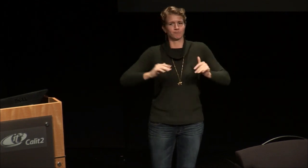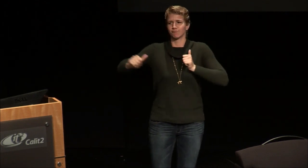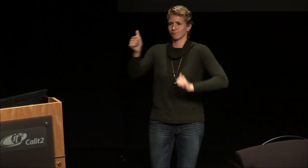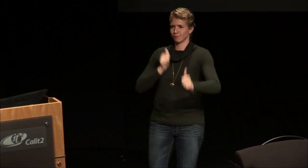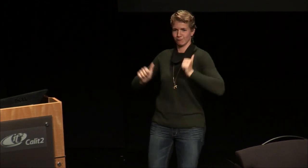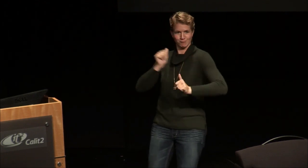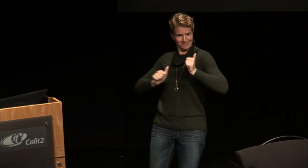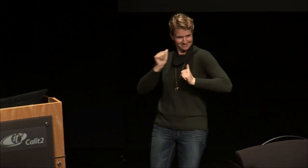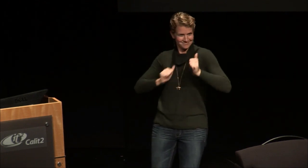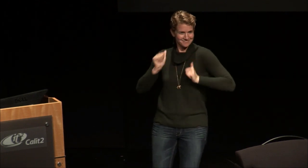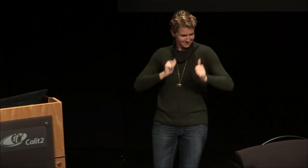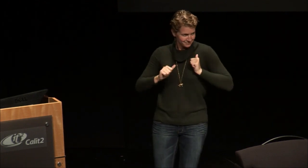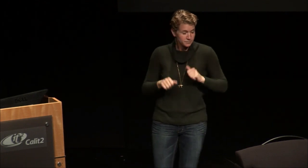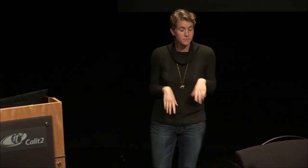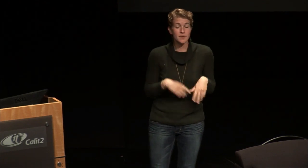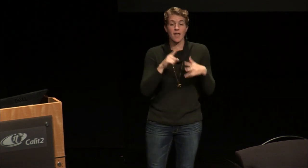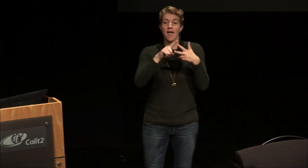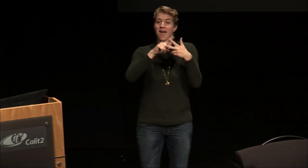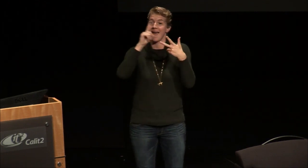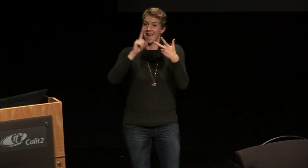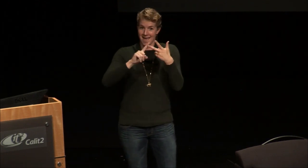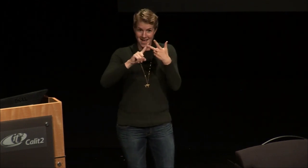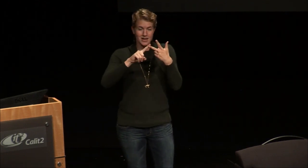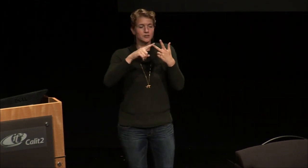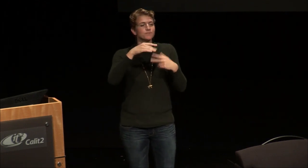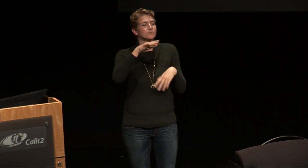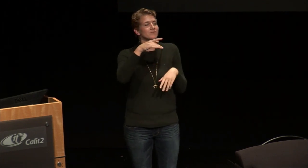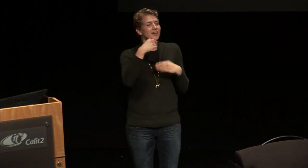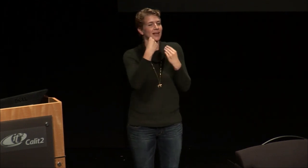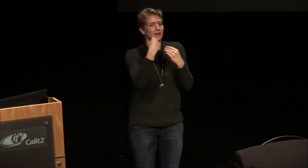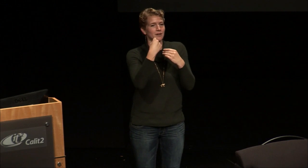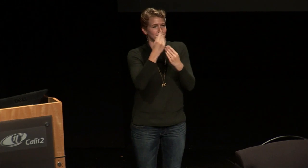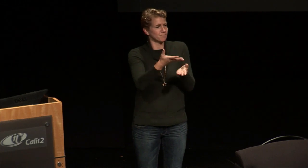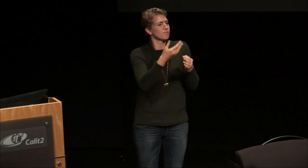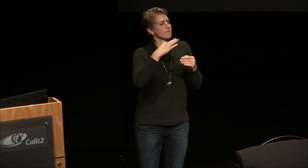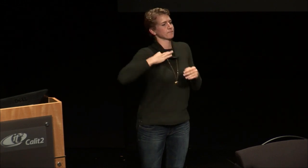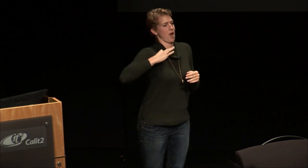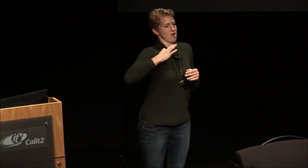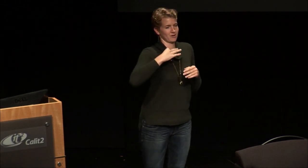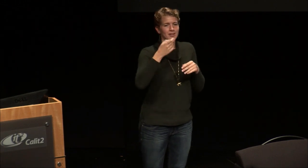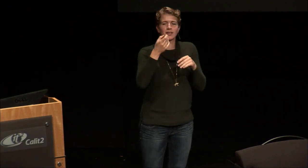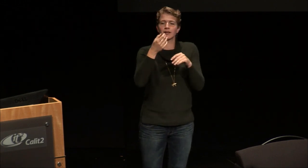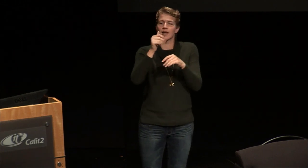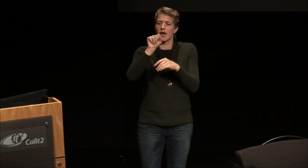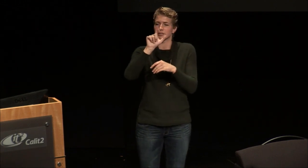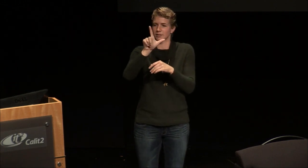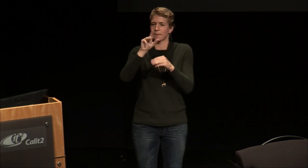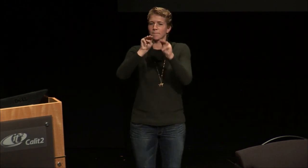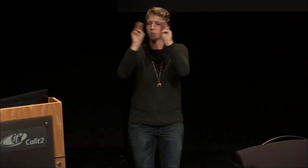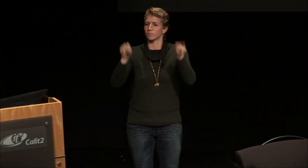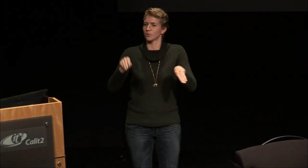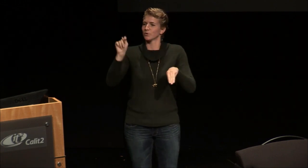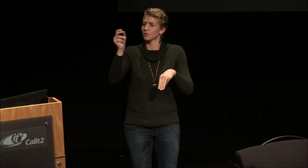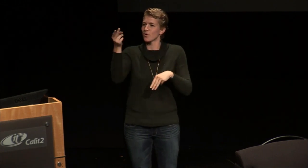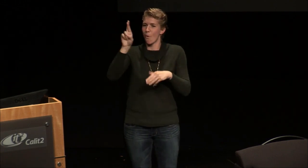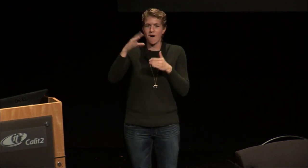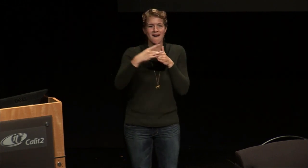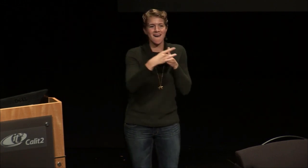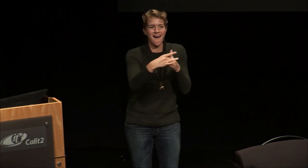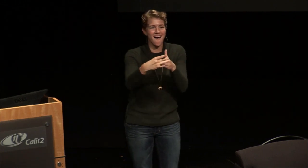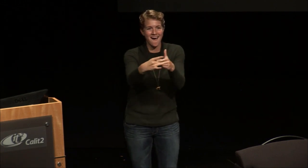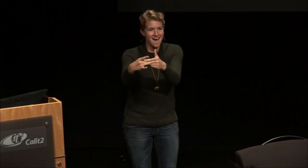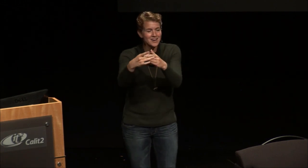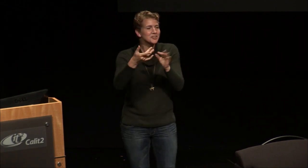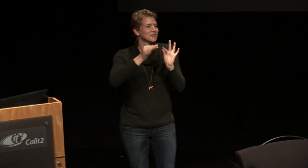that performers then bring to life they also provide volunteers for ASL